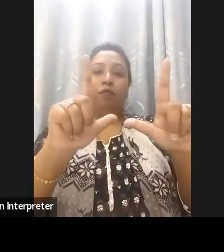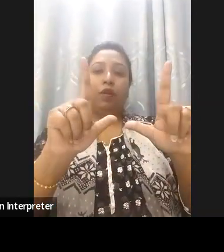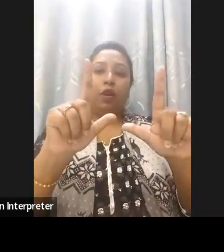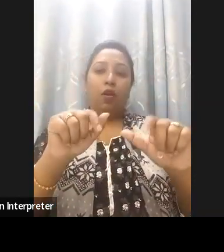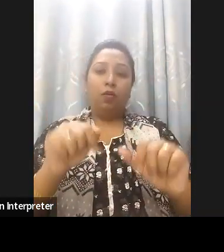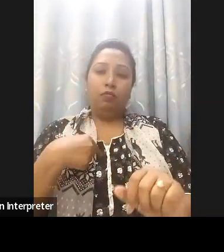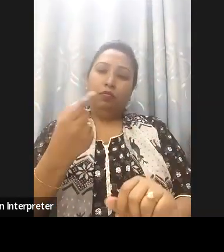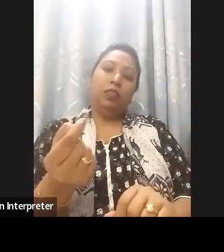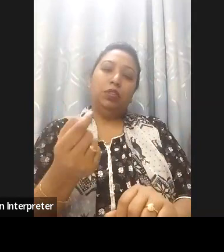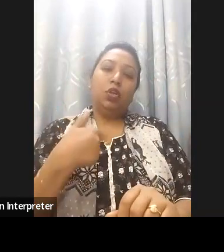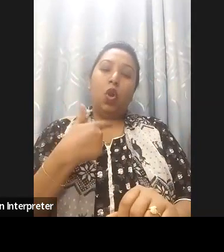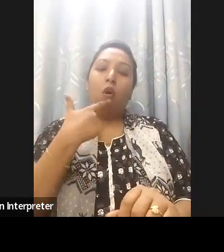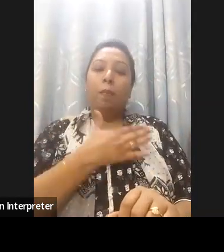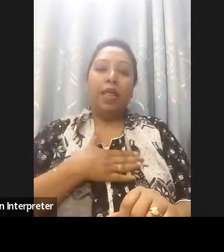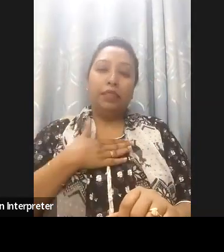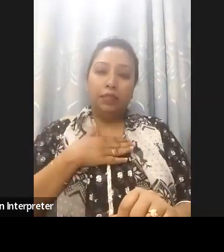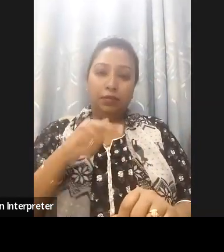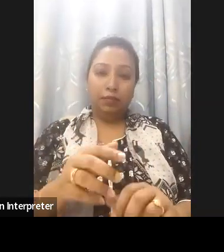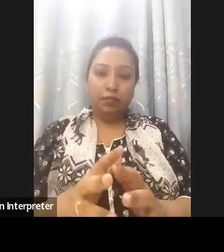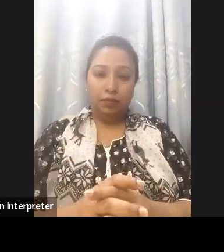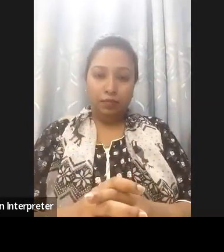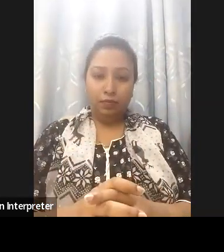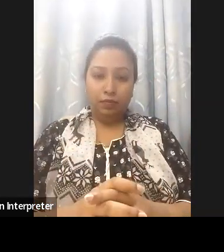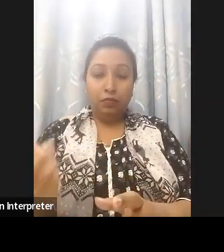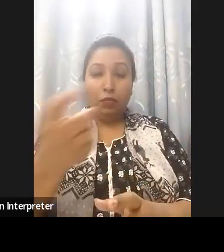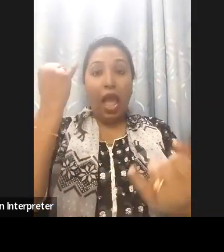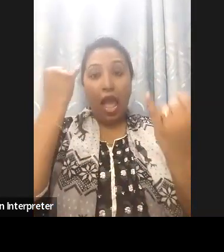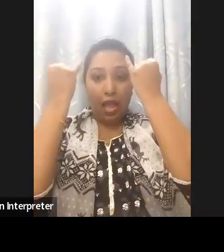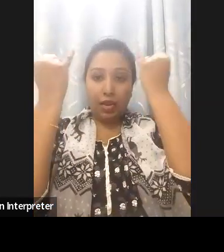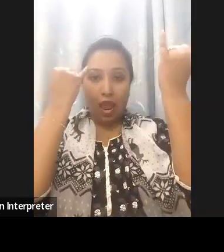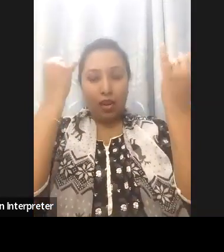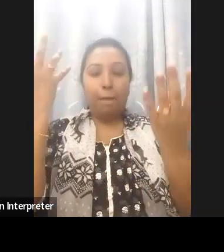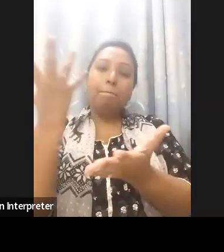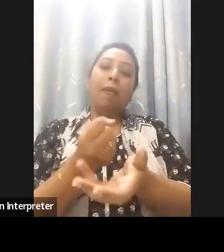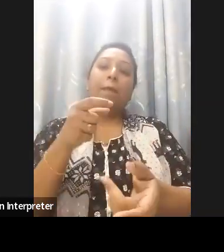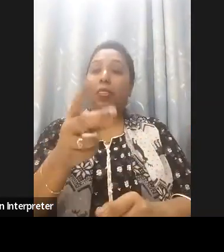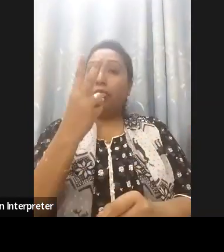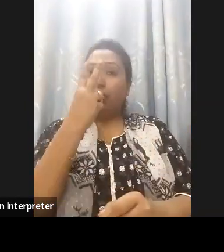the video which you can get some of the ideas of our work and what you're progressing